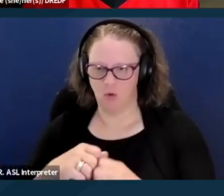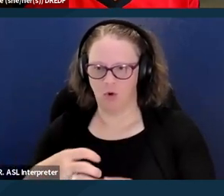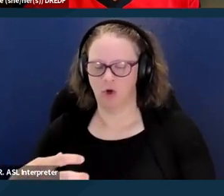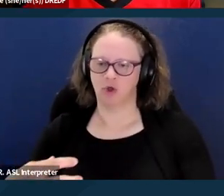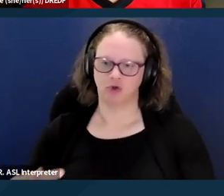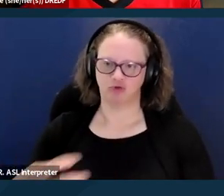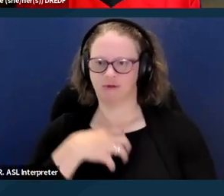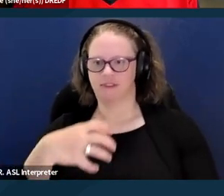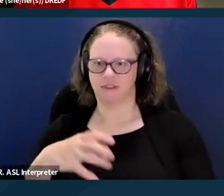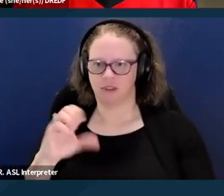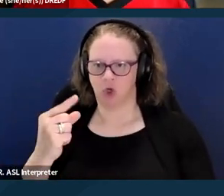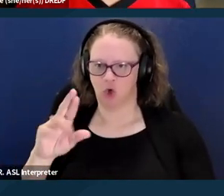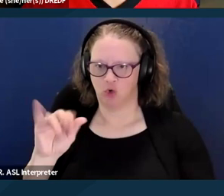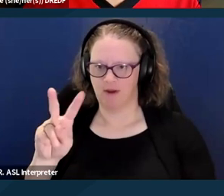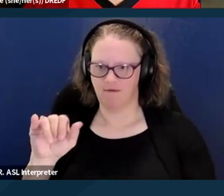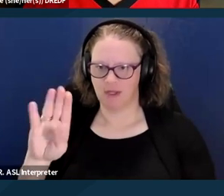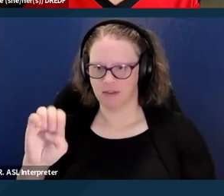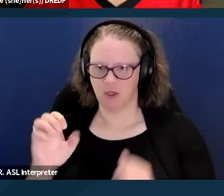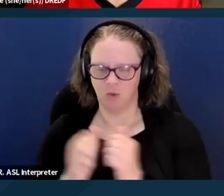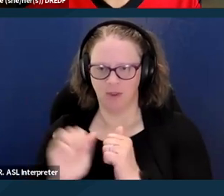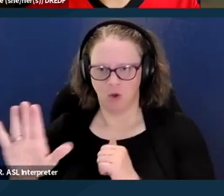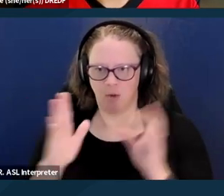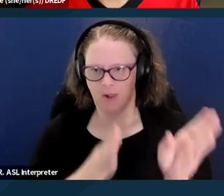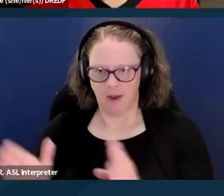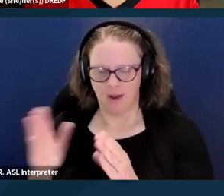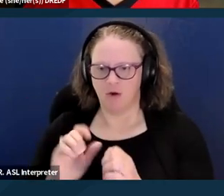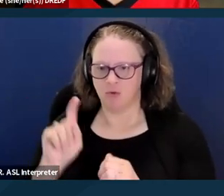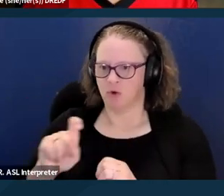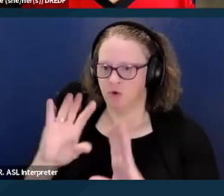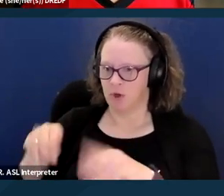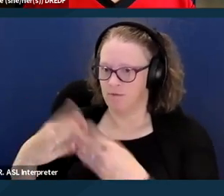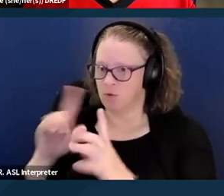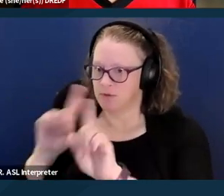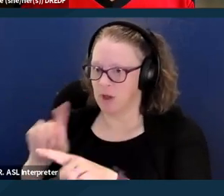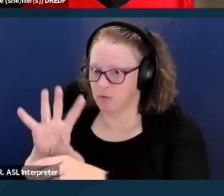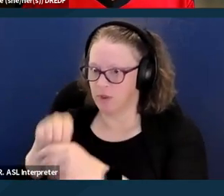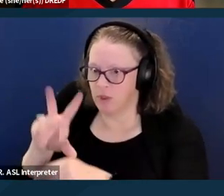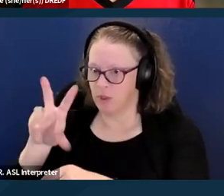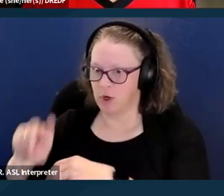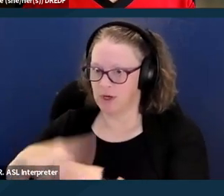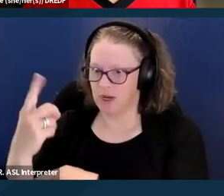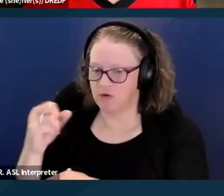They're supposed to give a response in 30 days and get back to you more quickly if it's a really urgent matter.